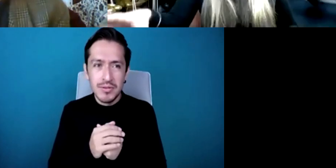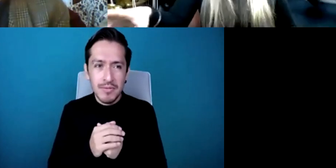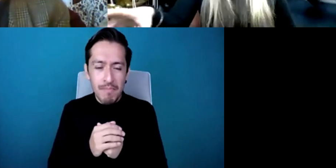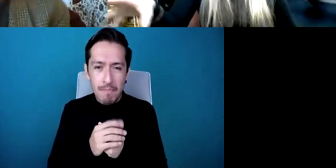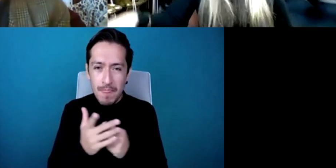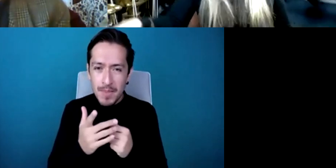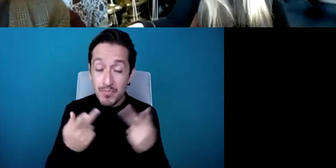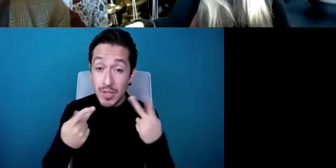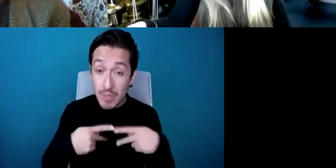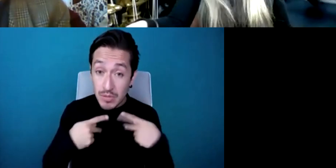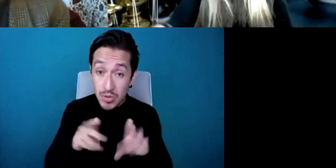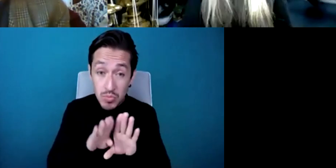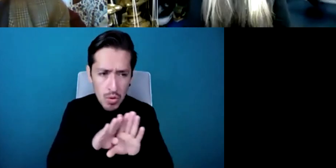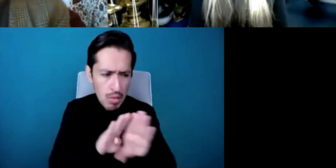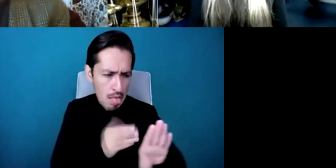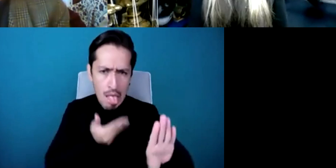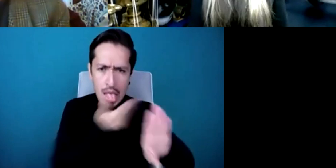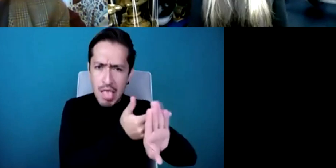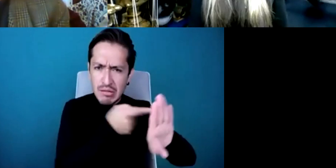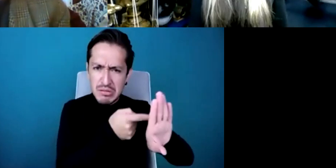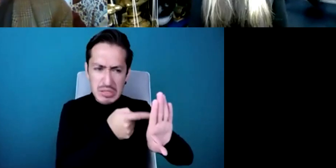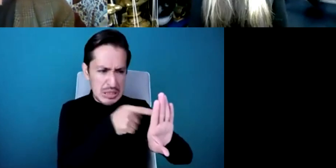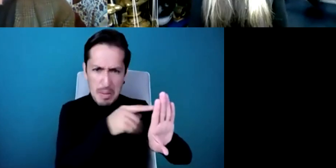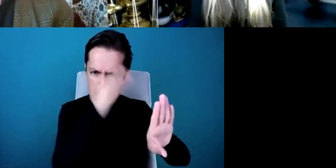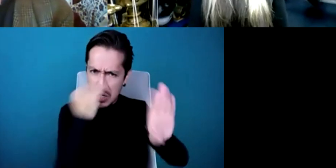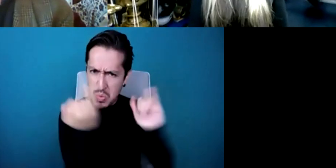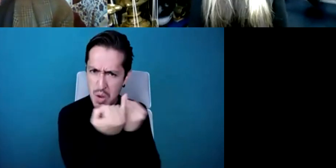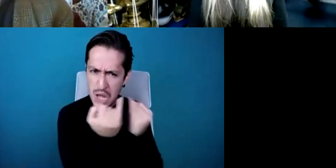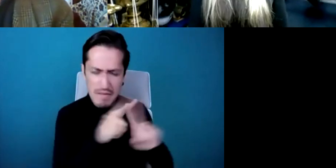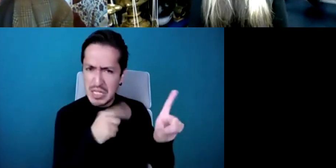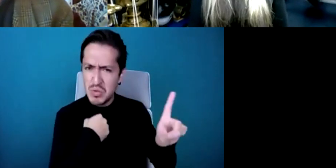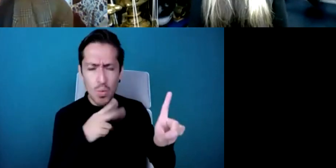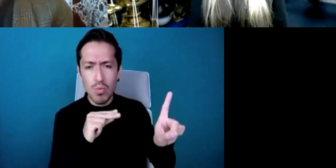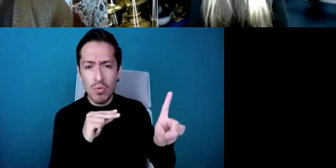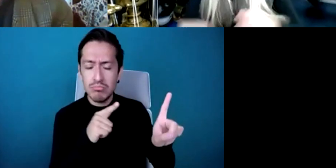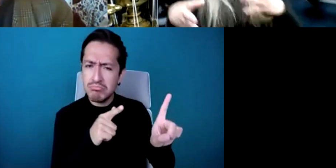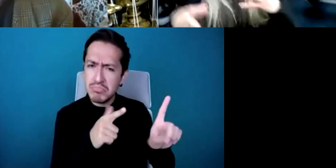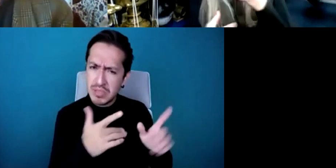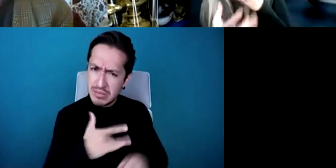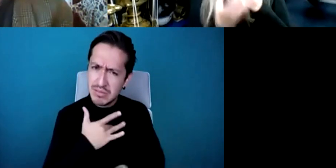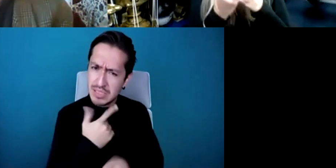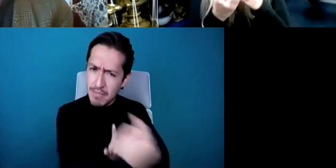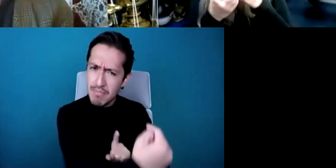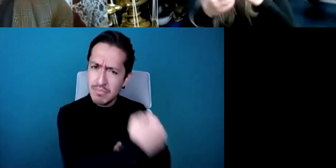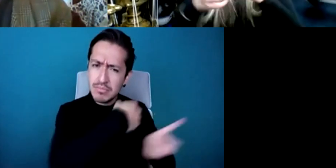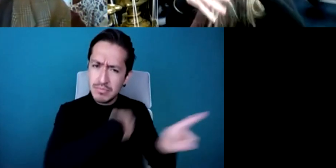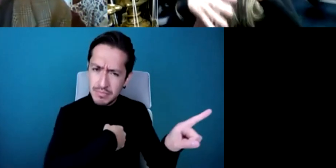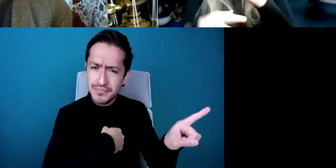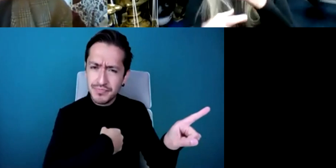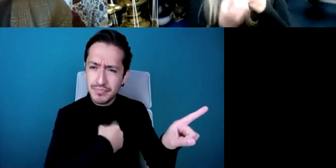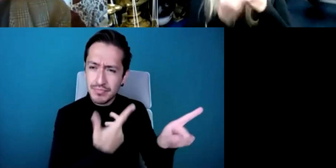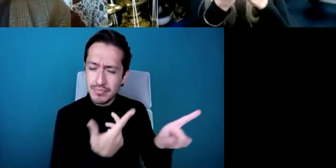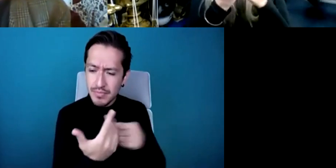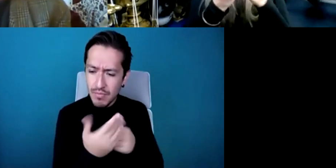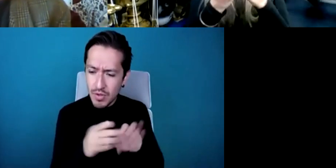shoes of someone else but nevertheless I think that through education and nurturing that sense of